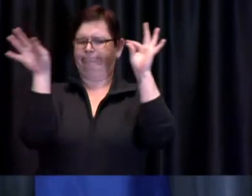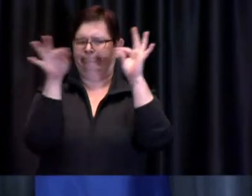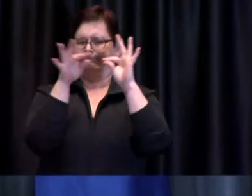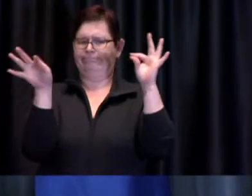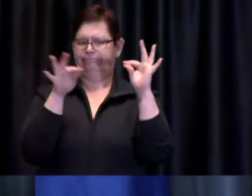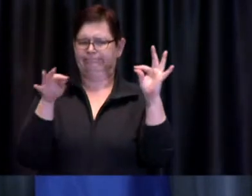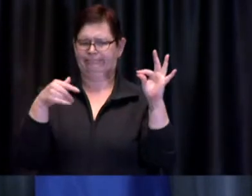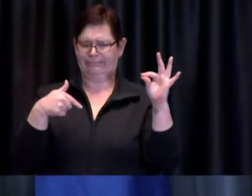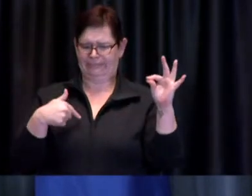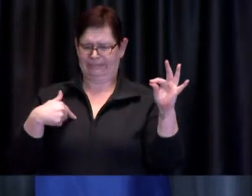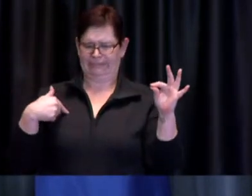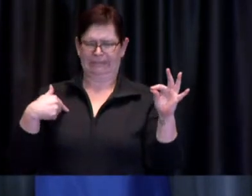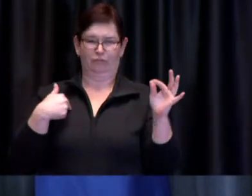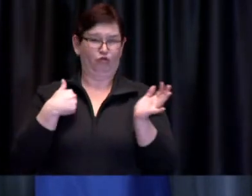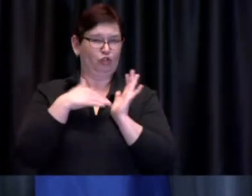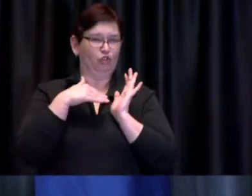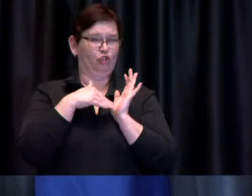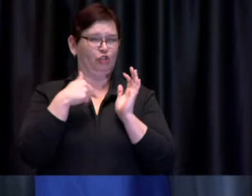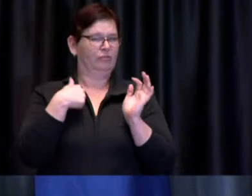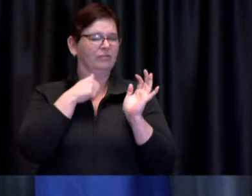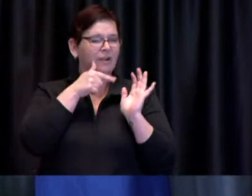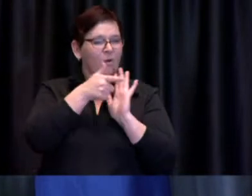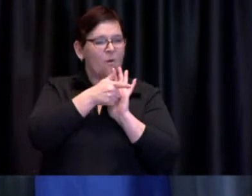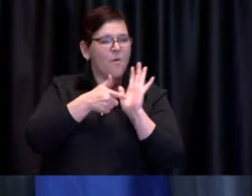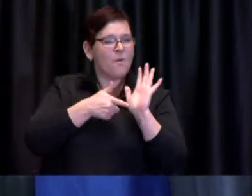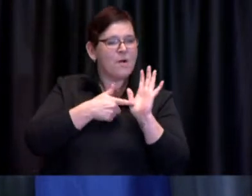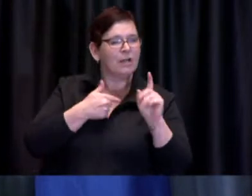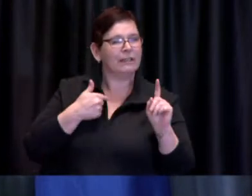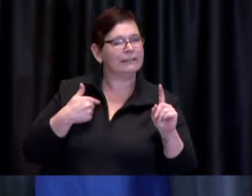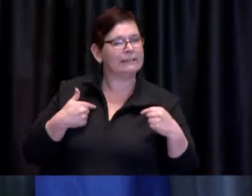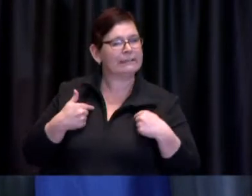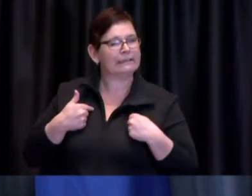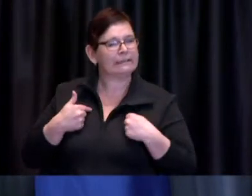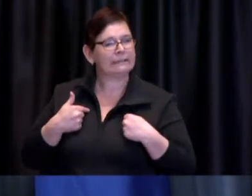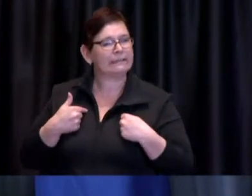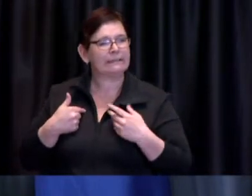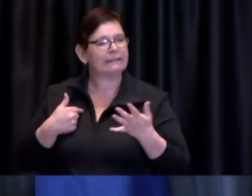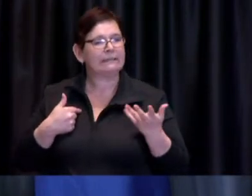my understanding is is that there are there aren't those exceptions uh or opportunities